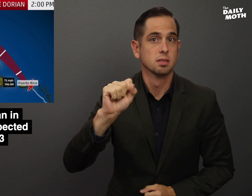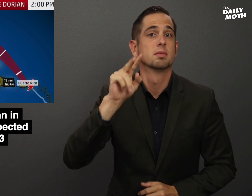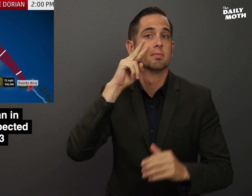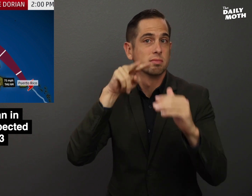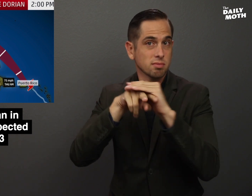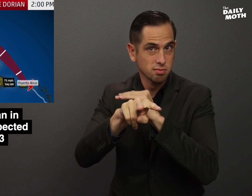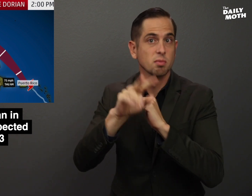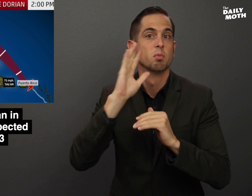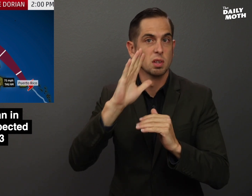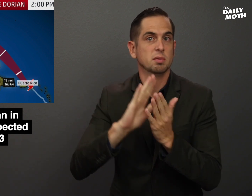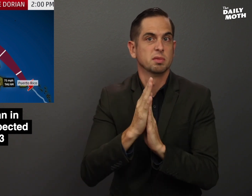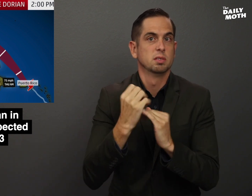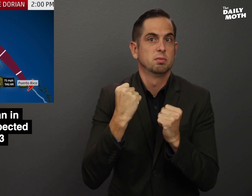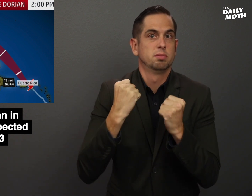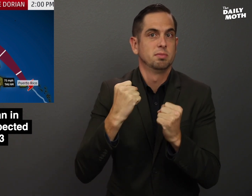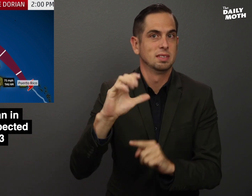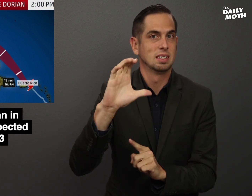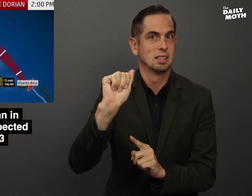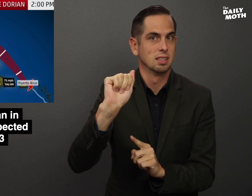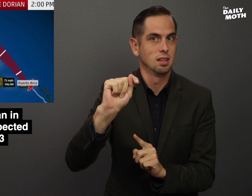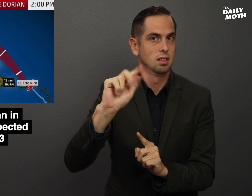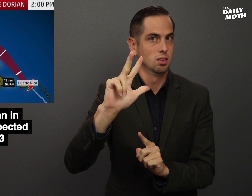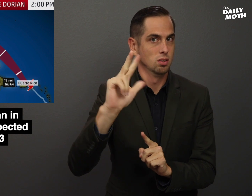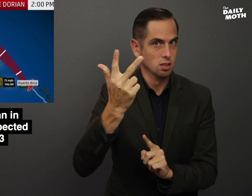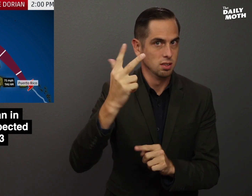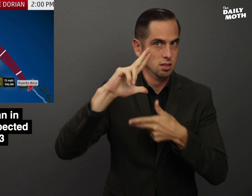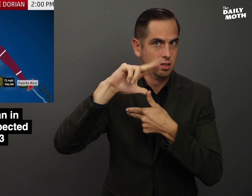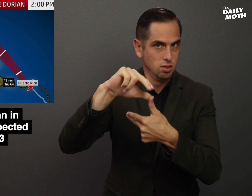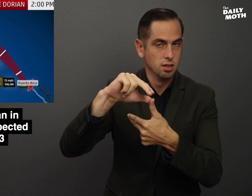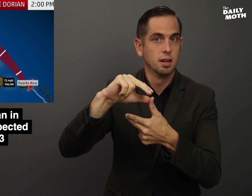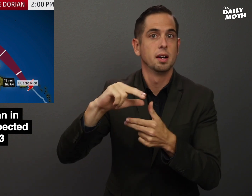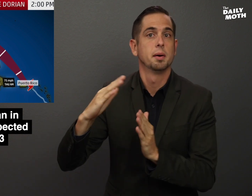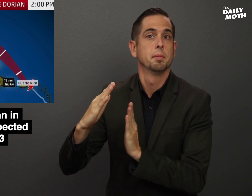is forecast to turn into a Category 3 hurricane with